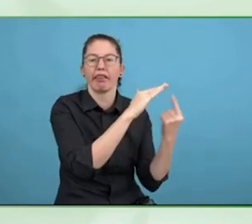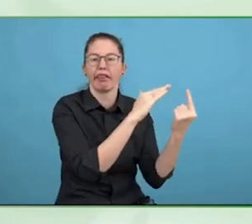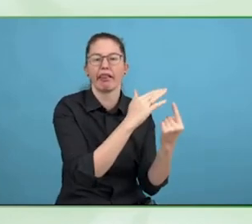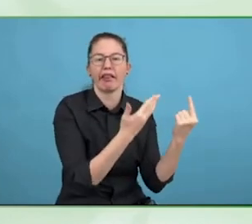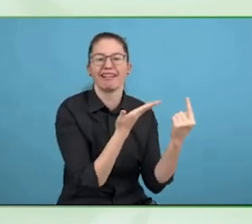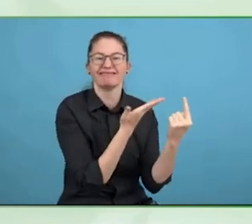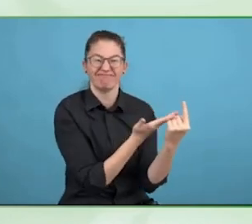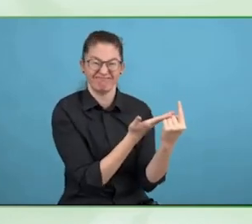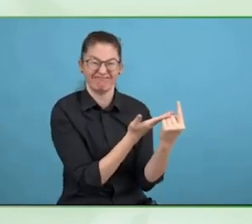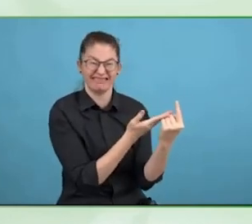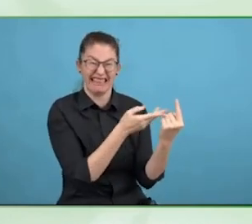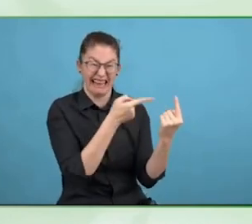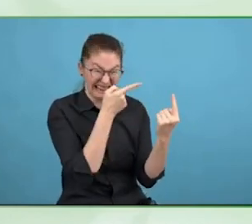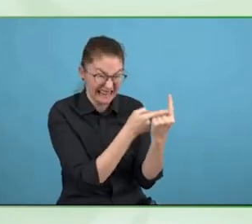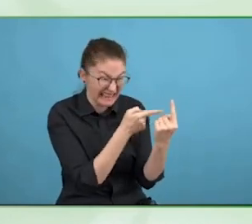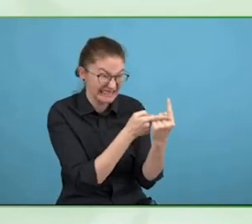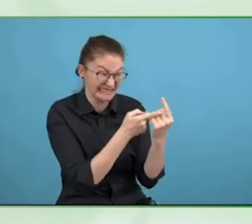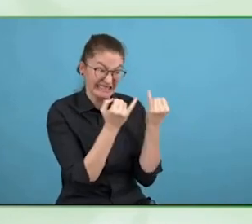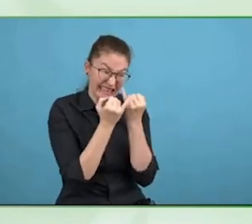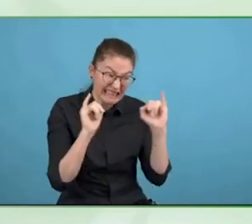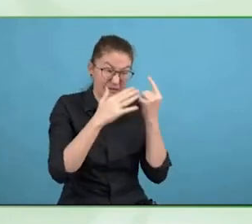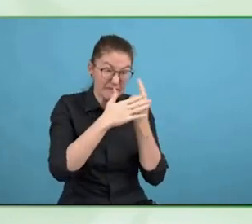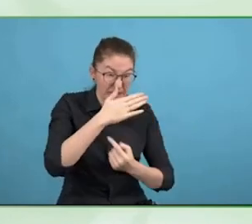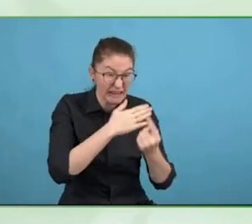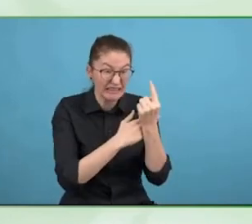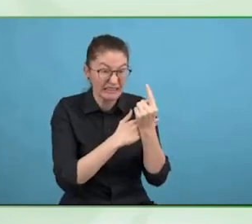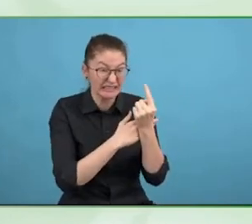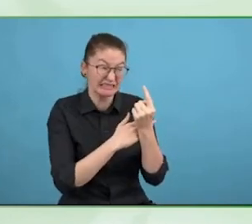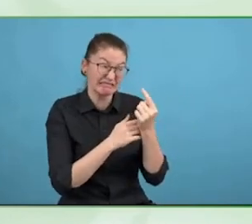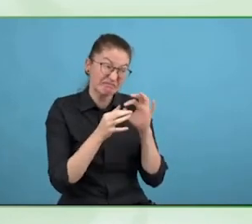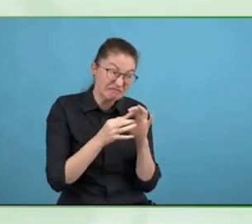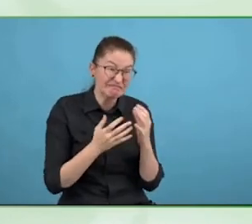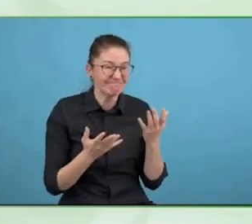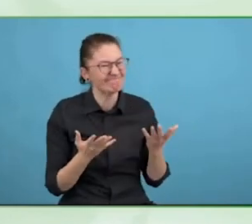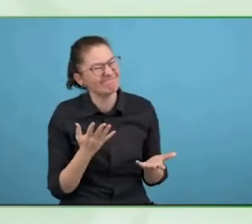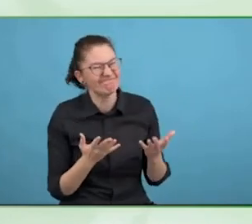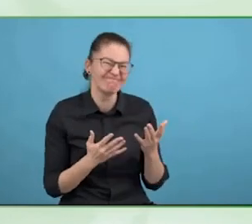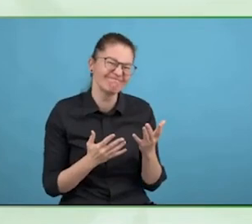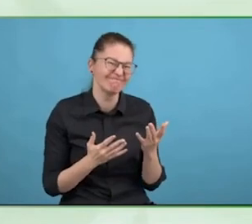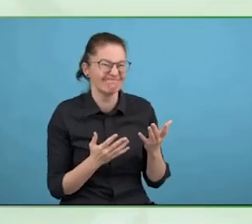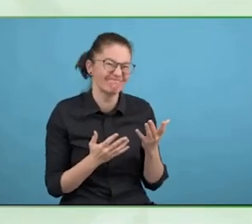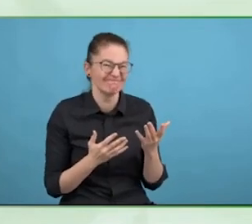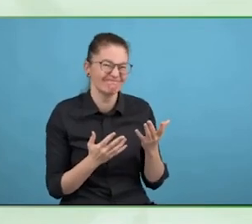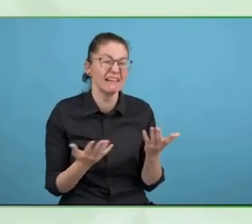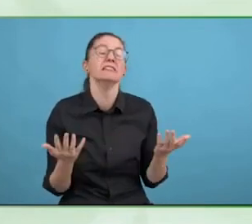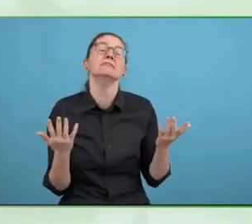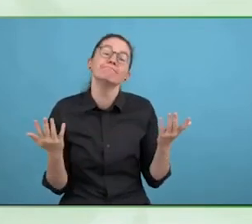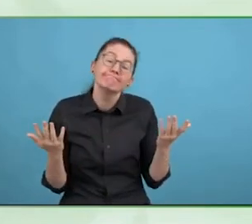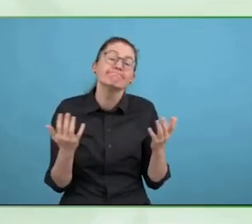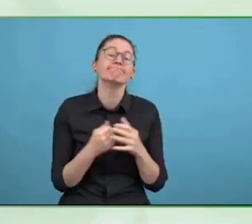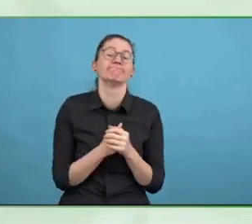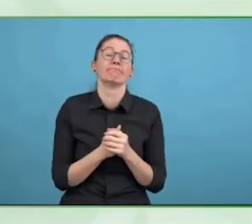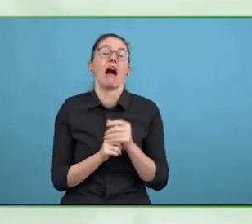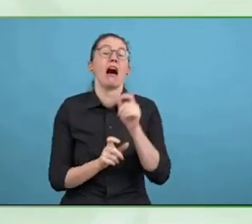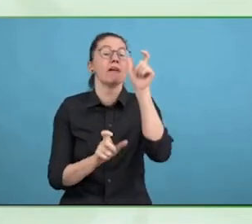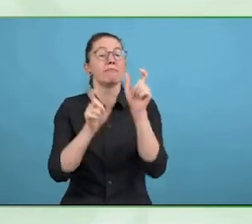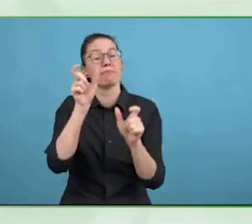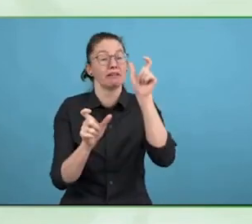The social model of disability means people are limited in their life choices by attitudinal barriers, the social, lived